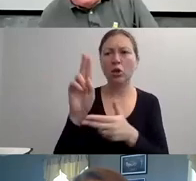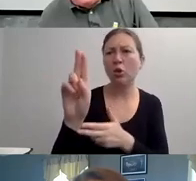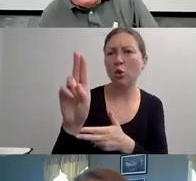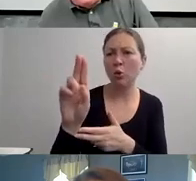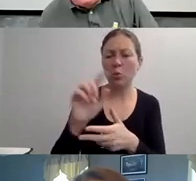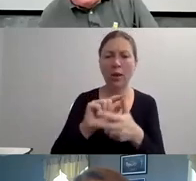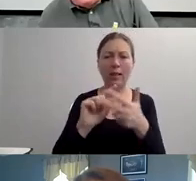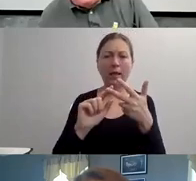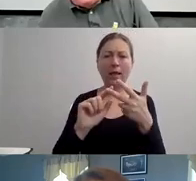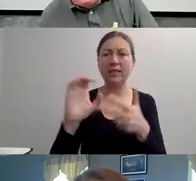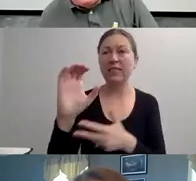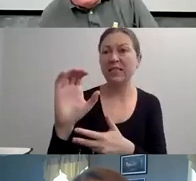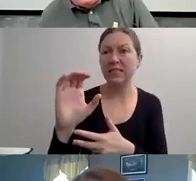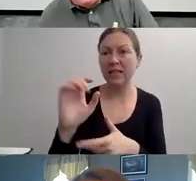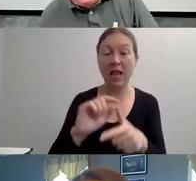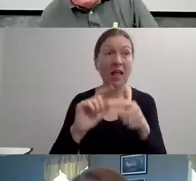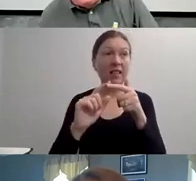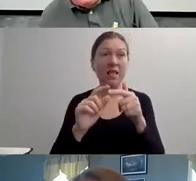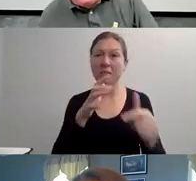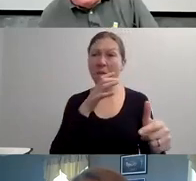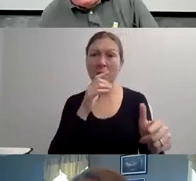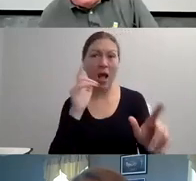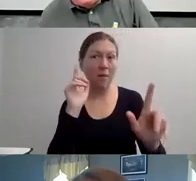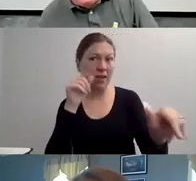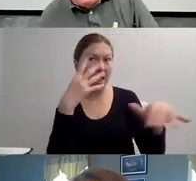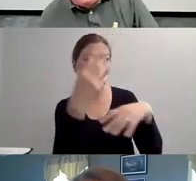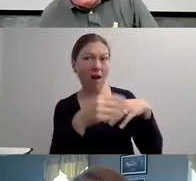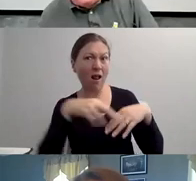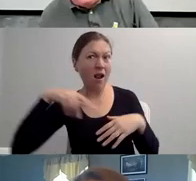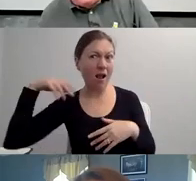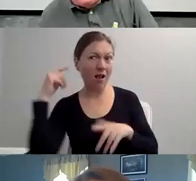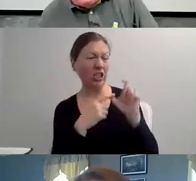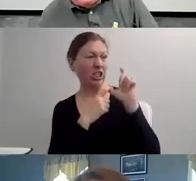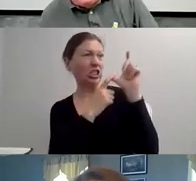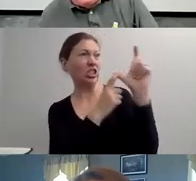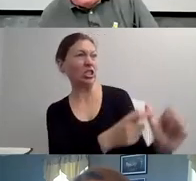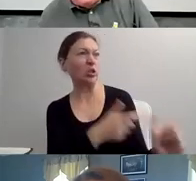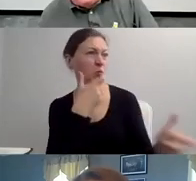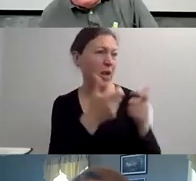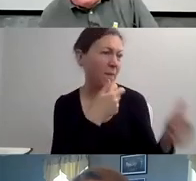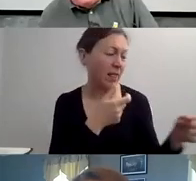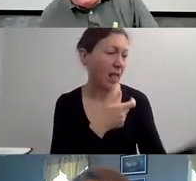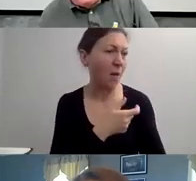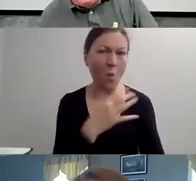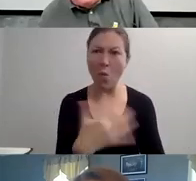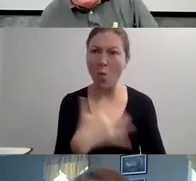WHY SOMEONE IS BORN BLIND. WHY SOMEONE HAS A LIMP.